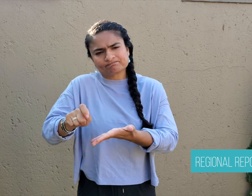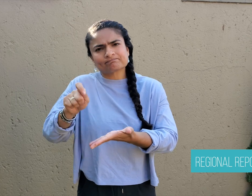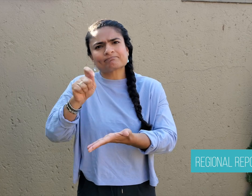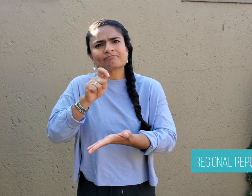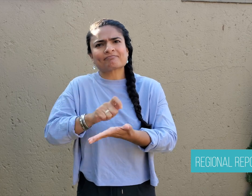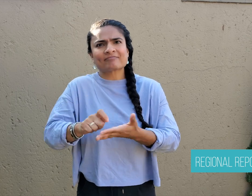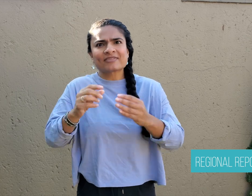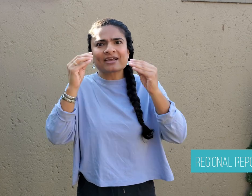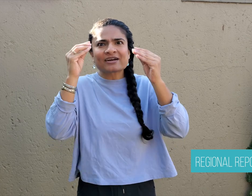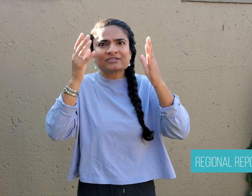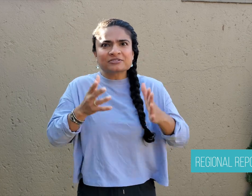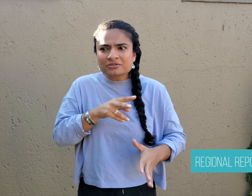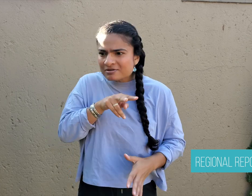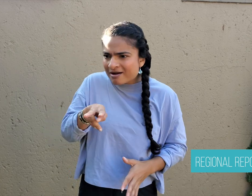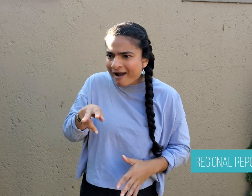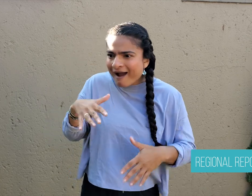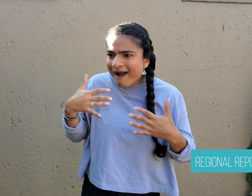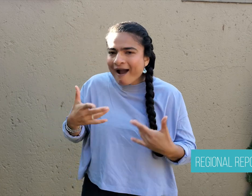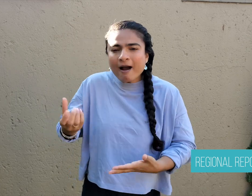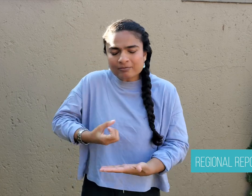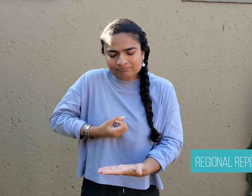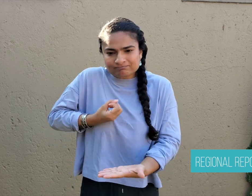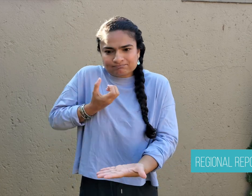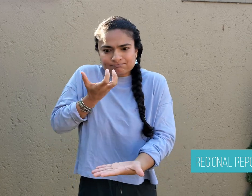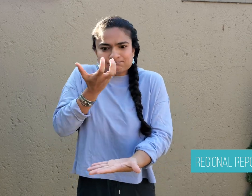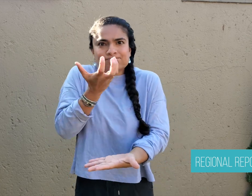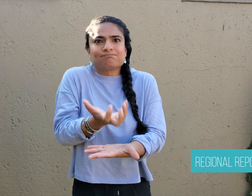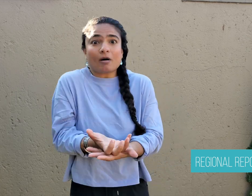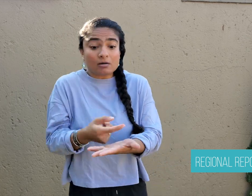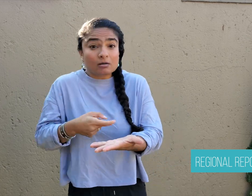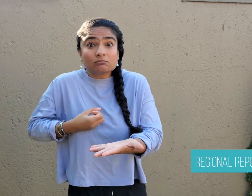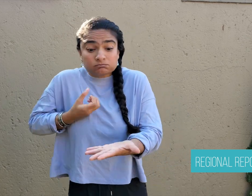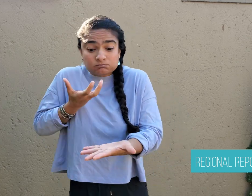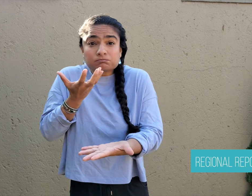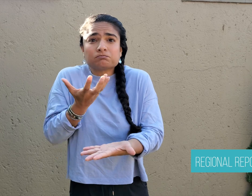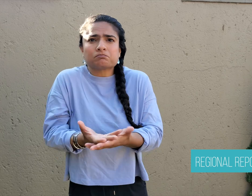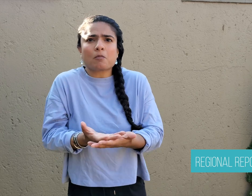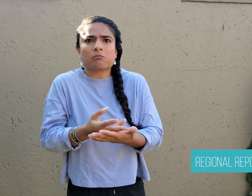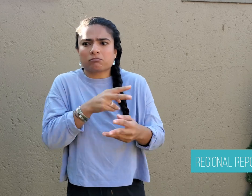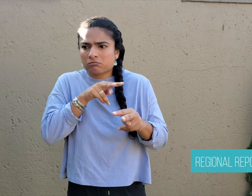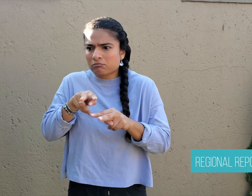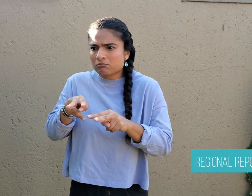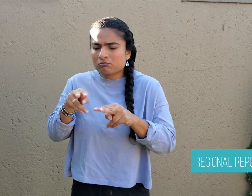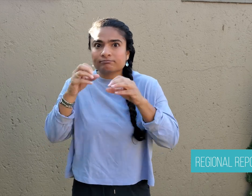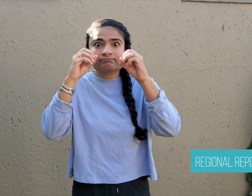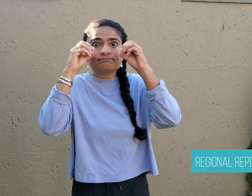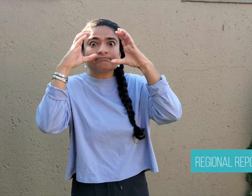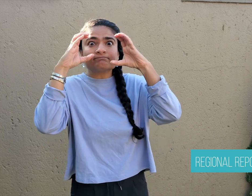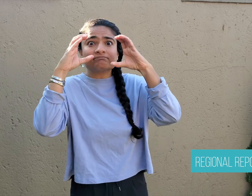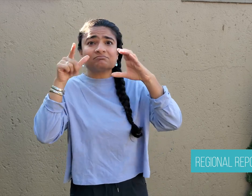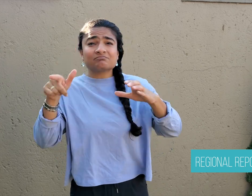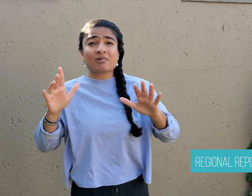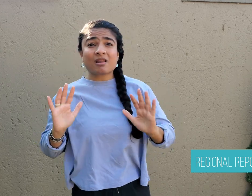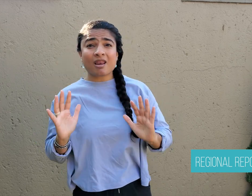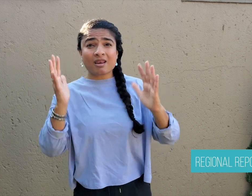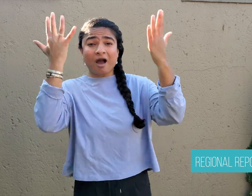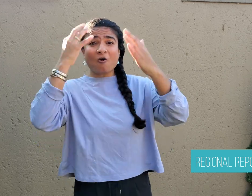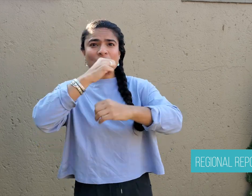to write poetry. She created a poem in which she